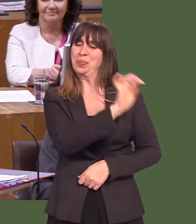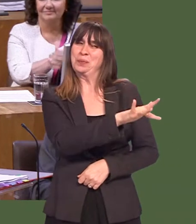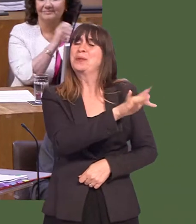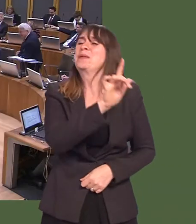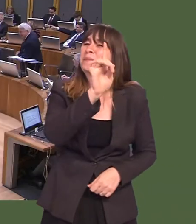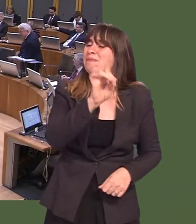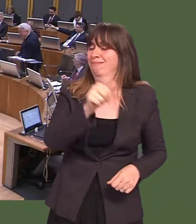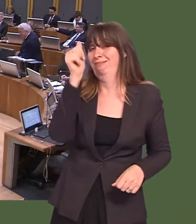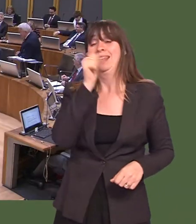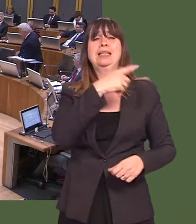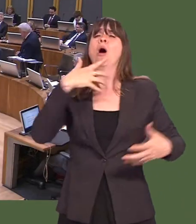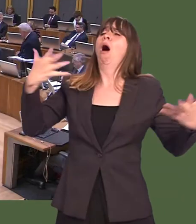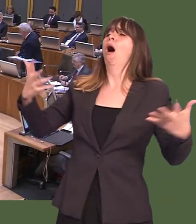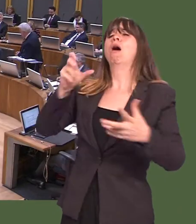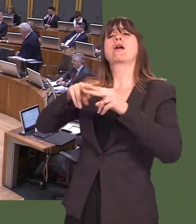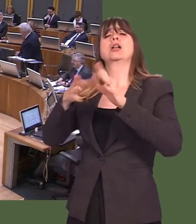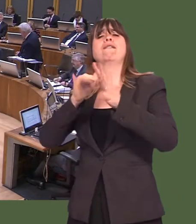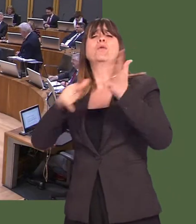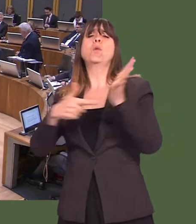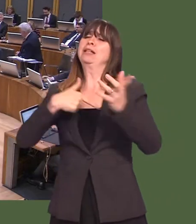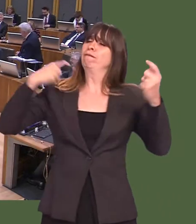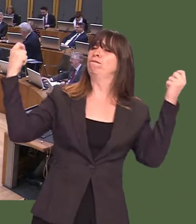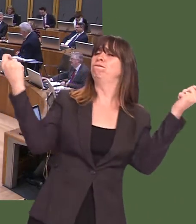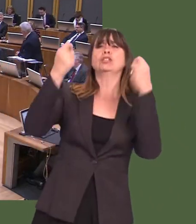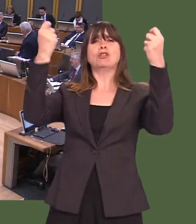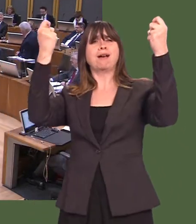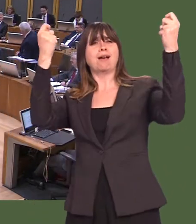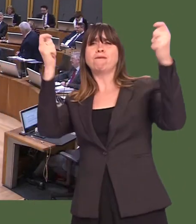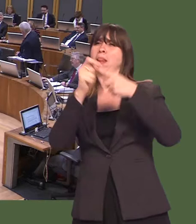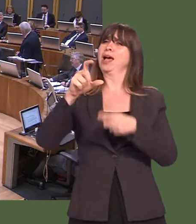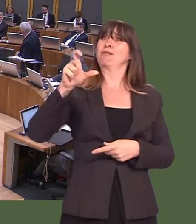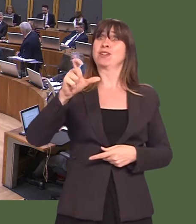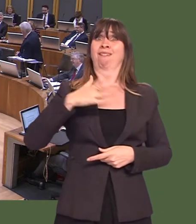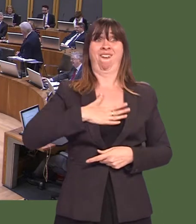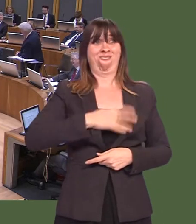a great victory for Plaid Cymru.